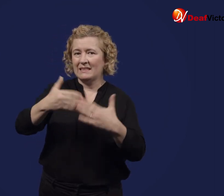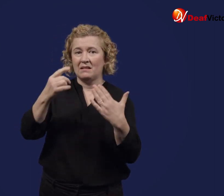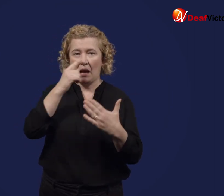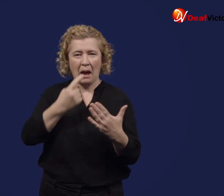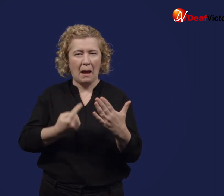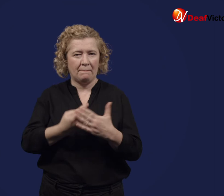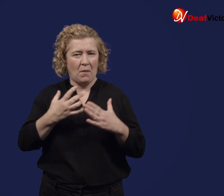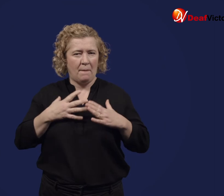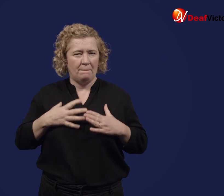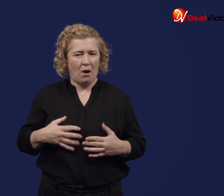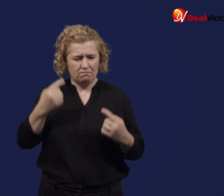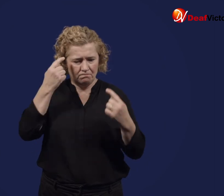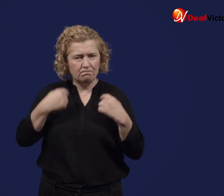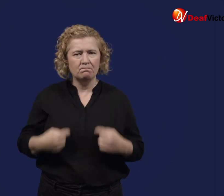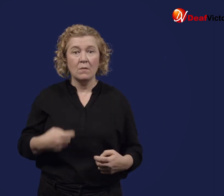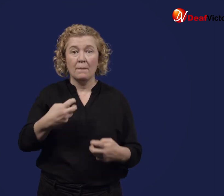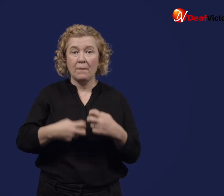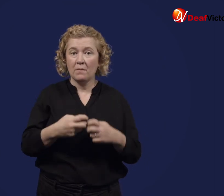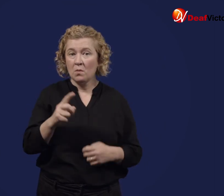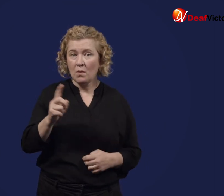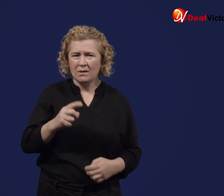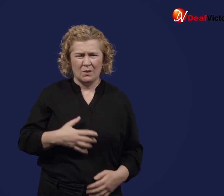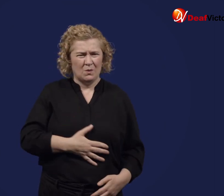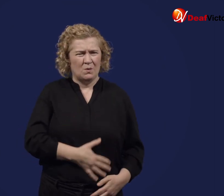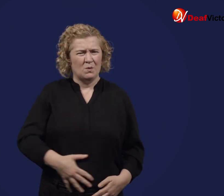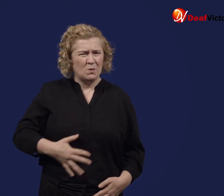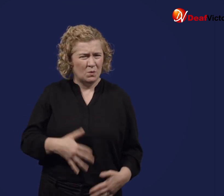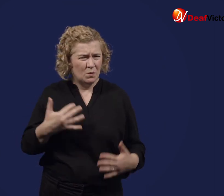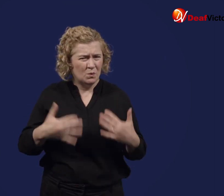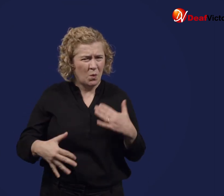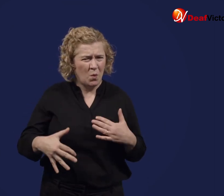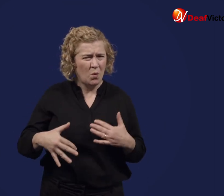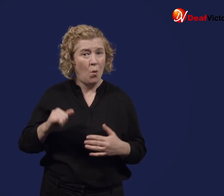Symptoms can include abdominal pain and/or severe headache,